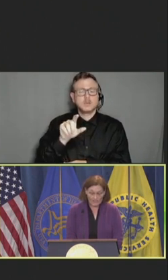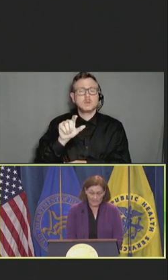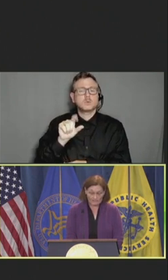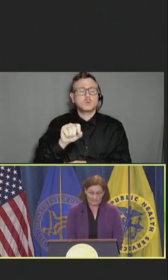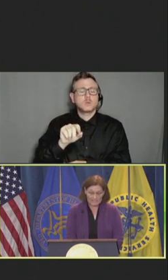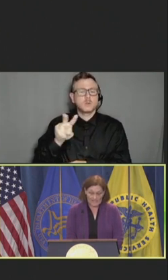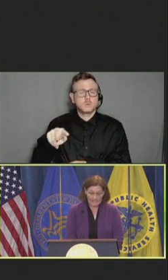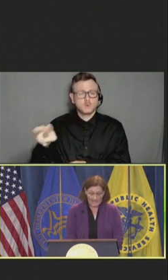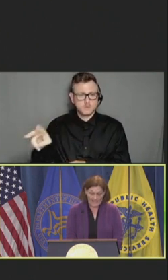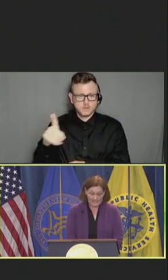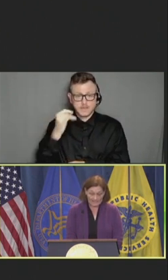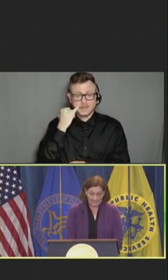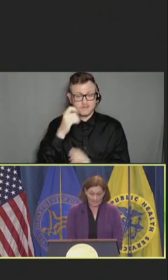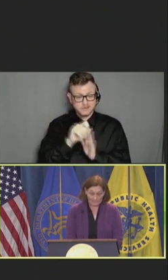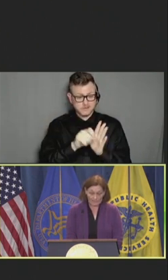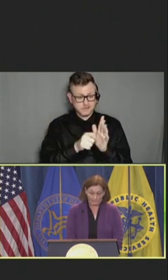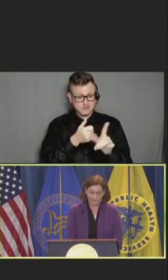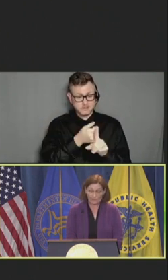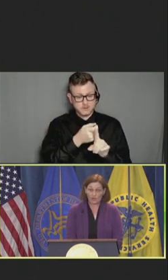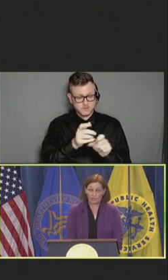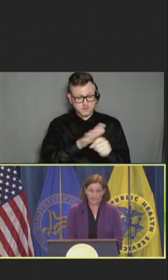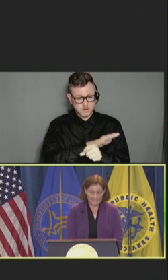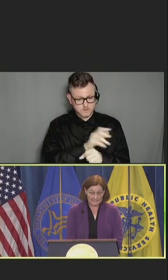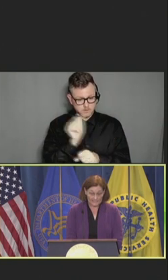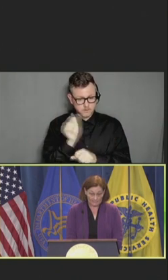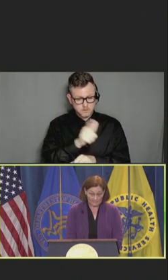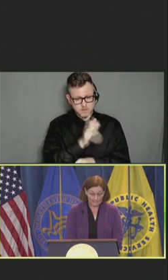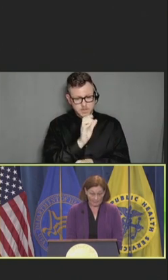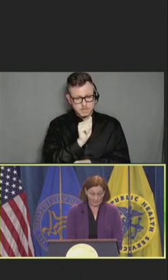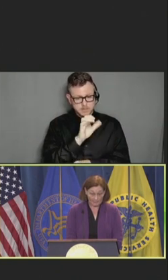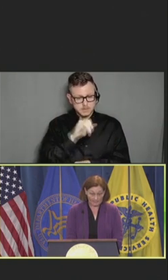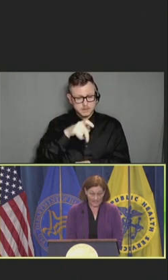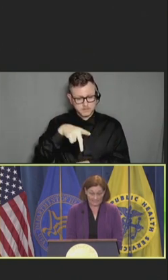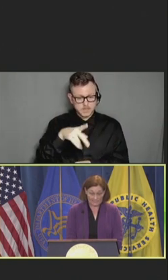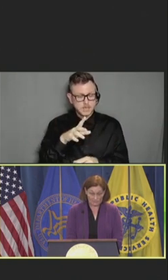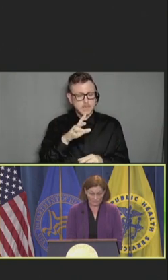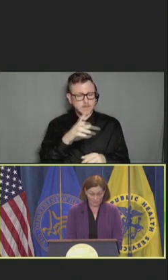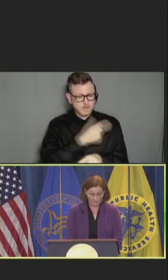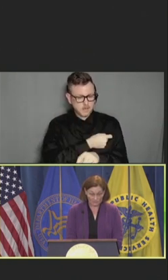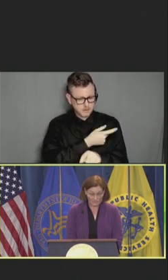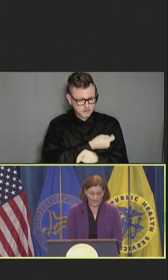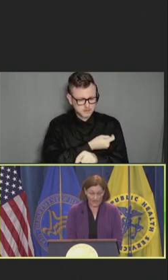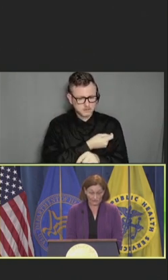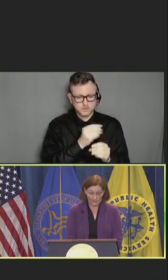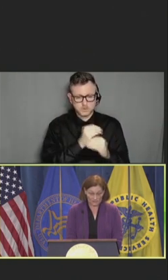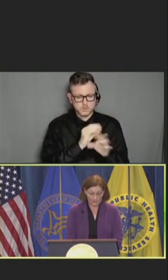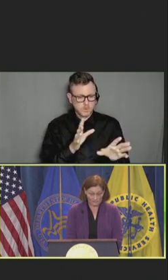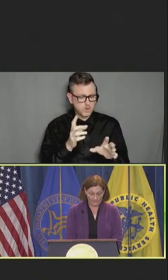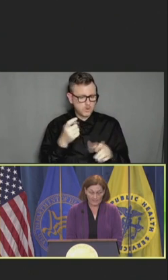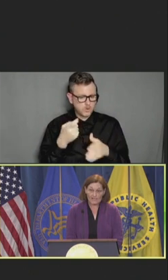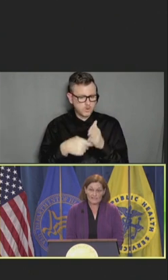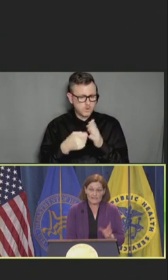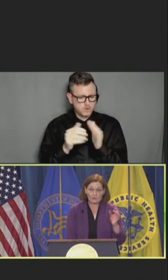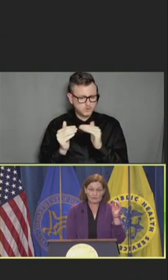If a state had covered all ACIP-recommended vaccines without cost sharing, they will receive